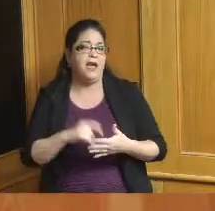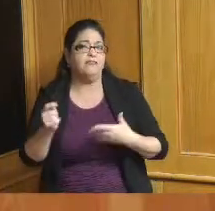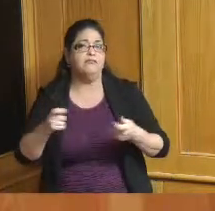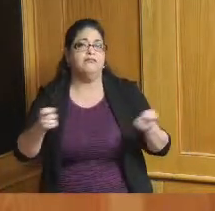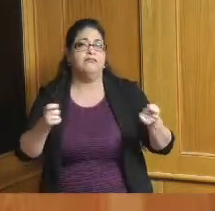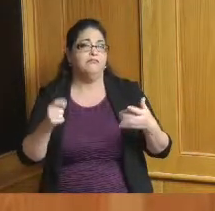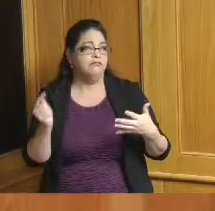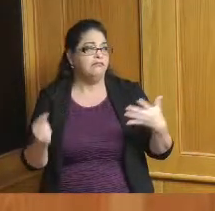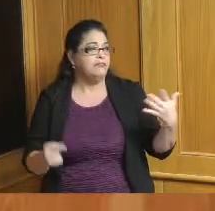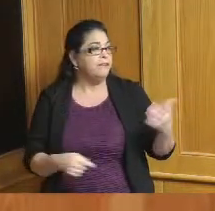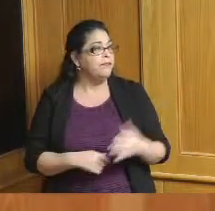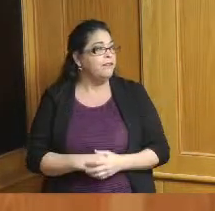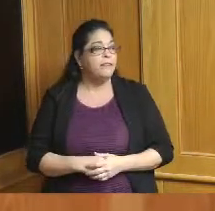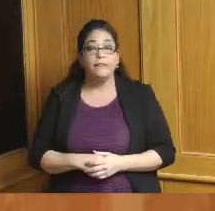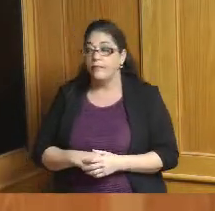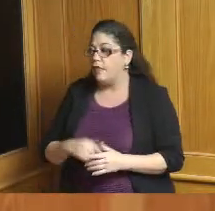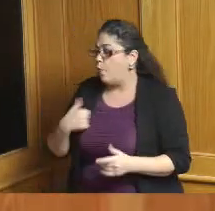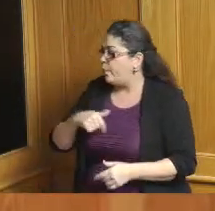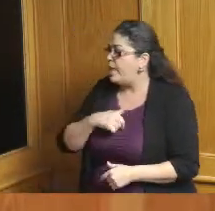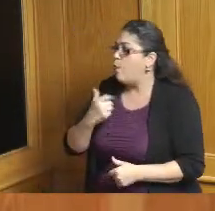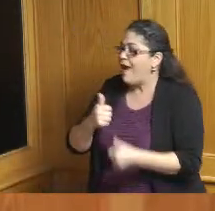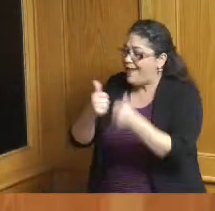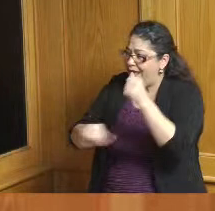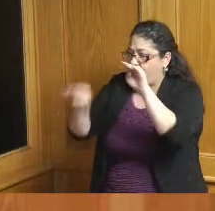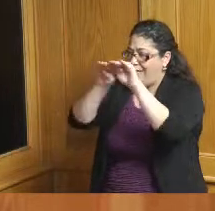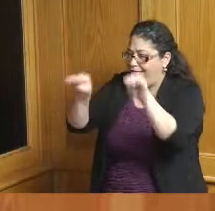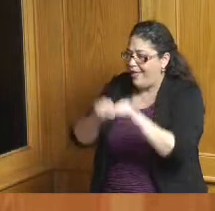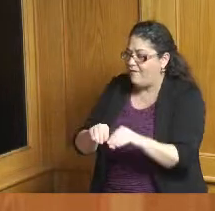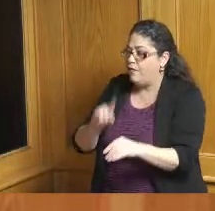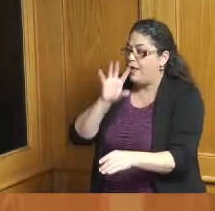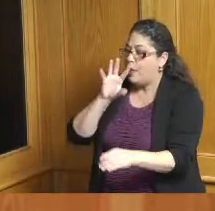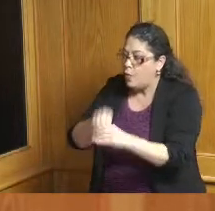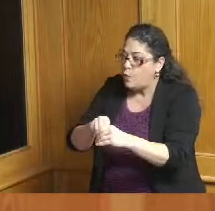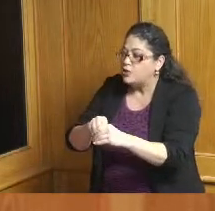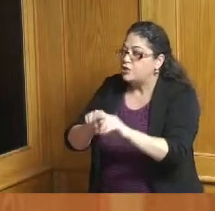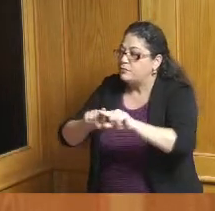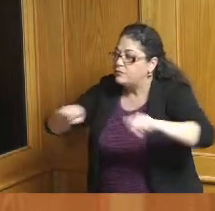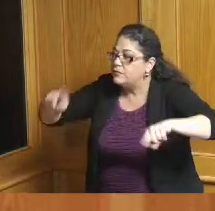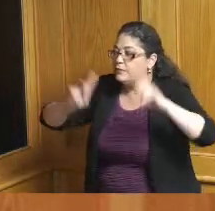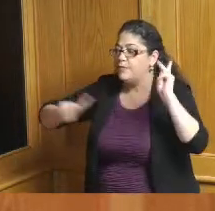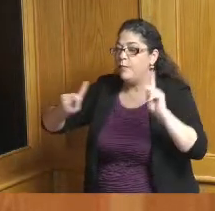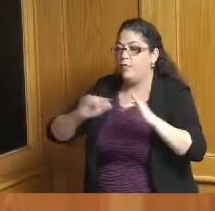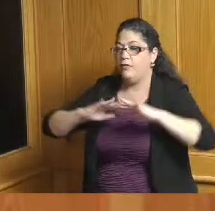we want inclusion and diversity so thank you so much I'll open it up for Vice President Reece